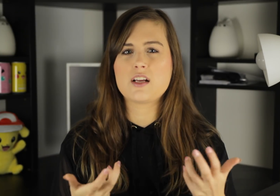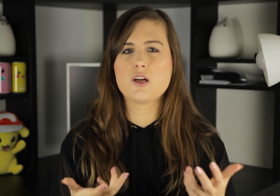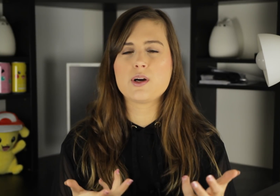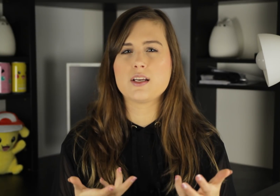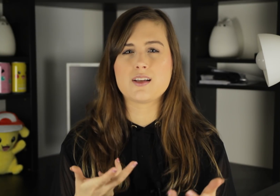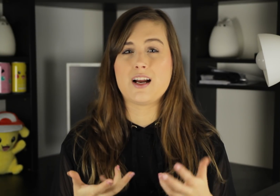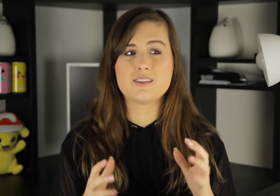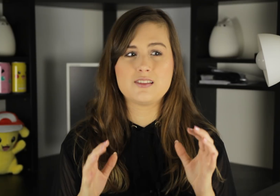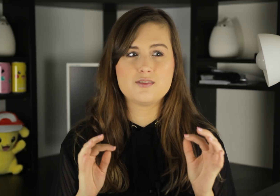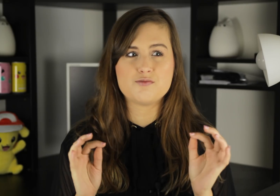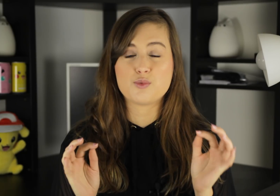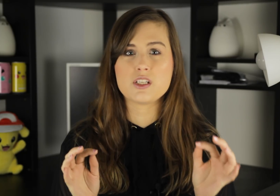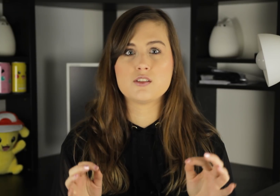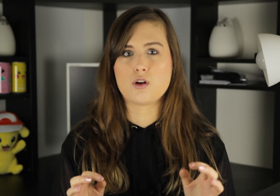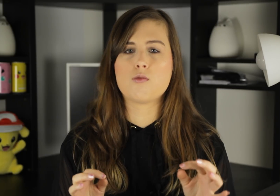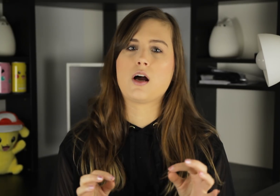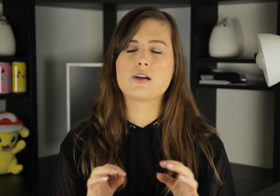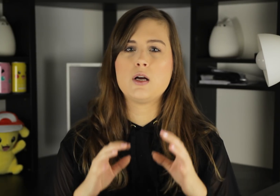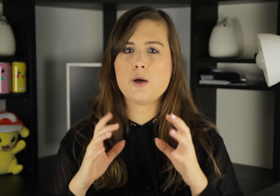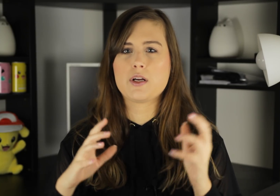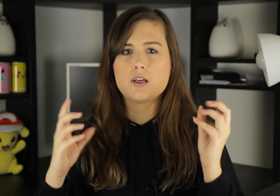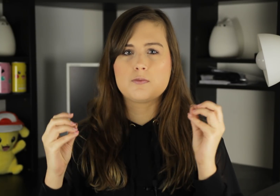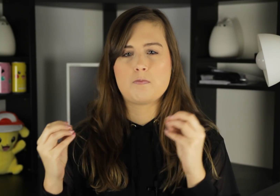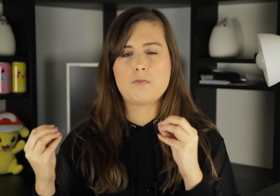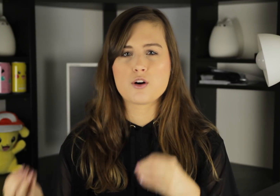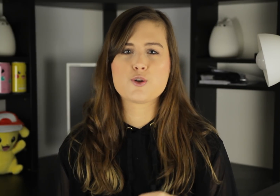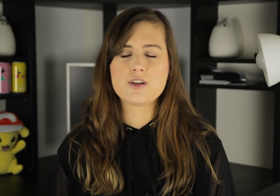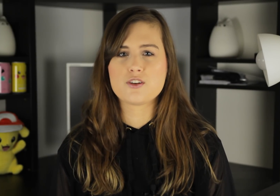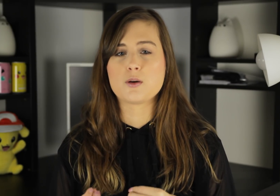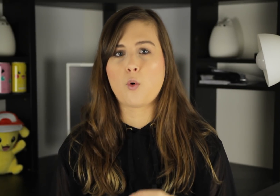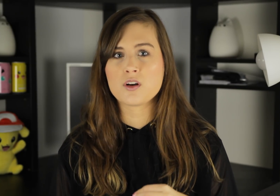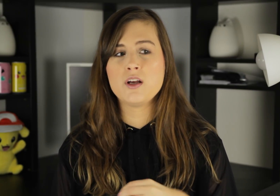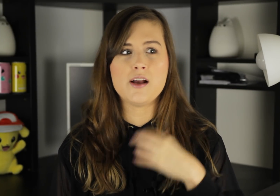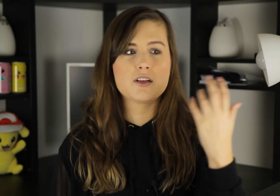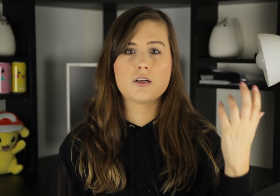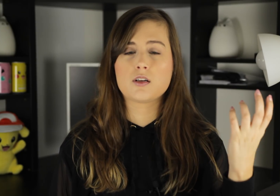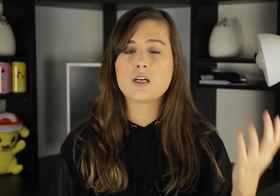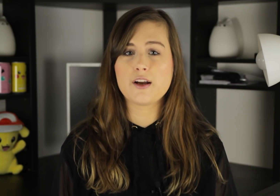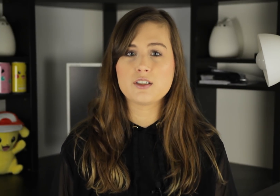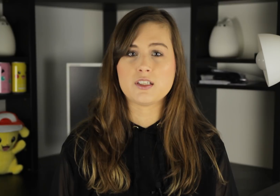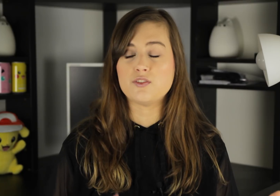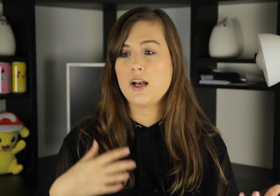That's the only thing that I really don't like, because punctuation is important. Is it a declarative?